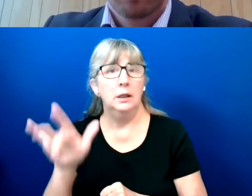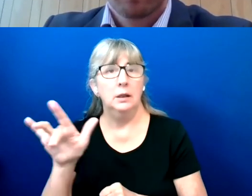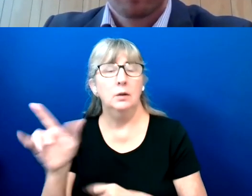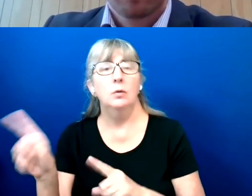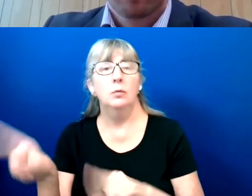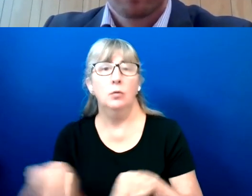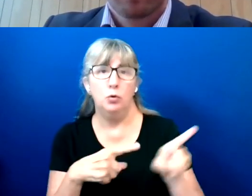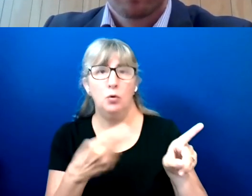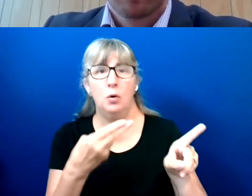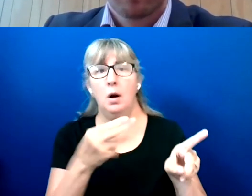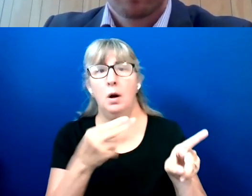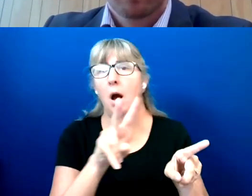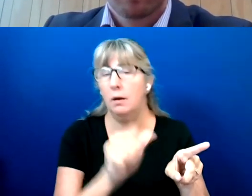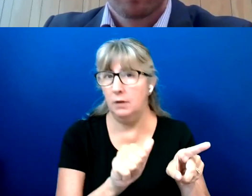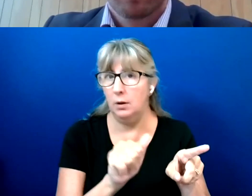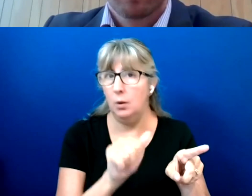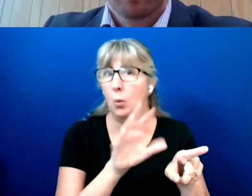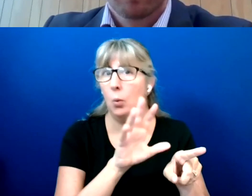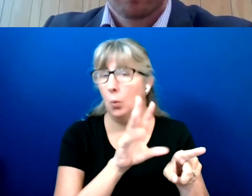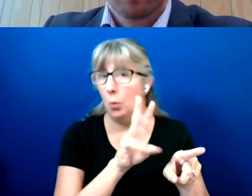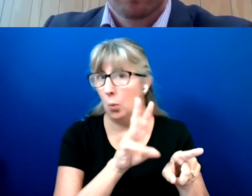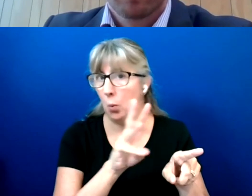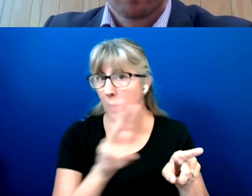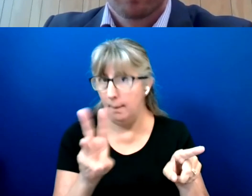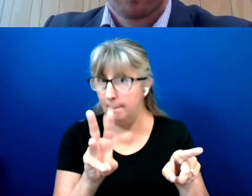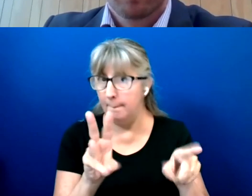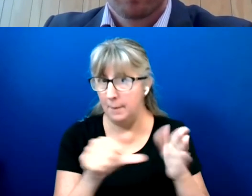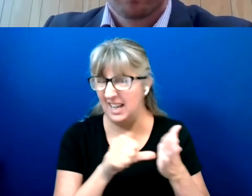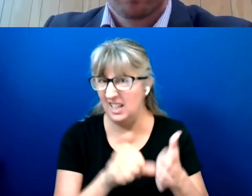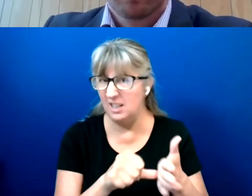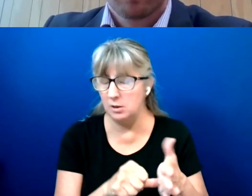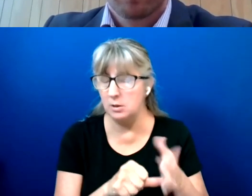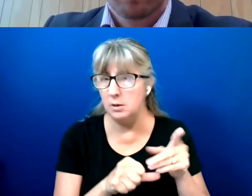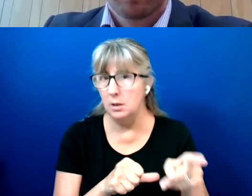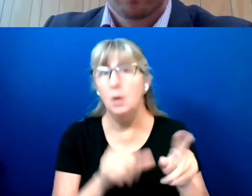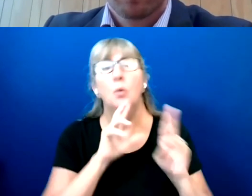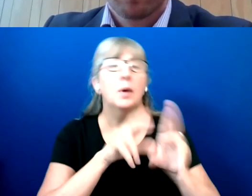all of our reports from all of our surveys can be found.